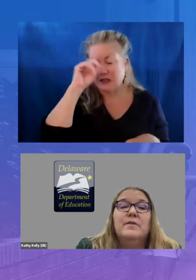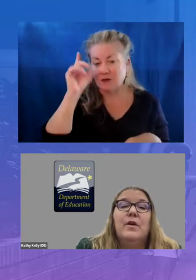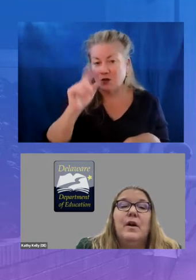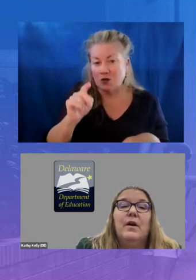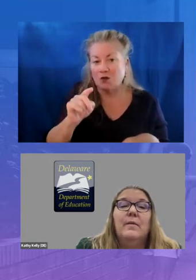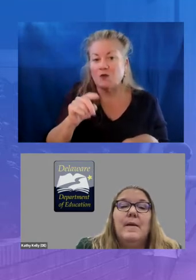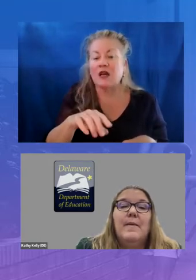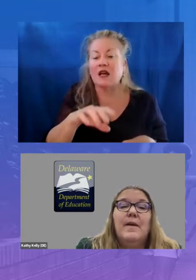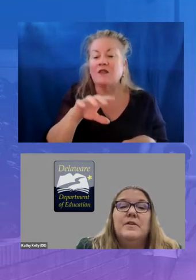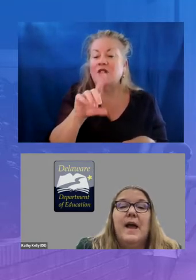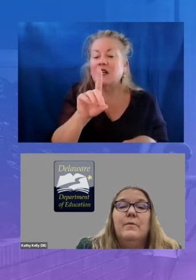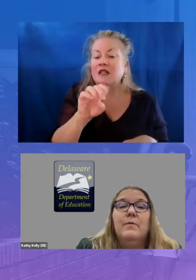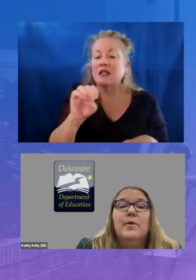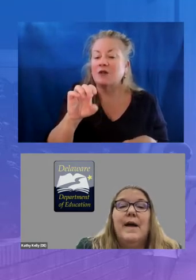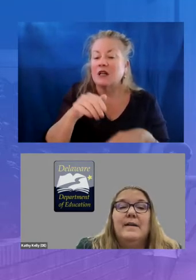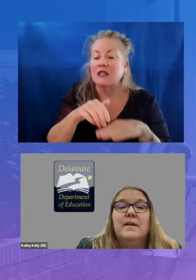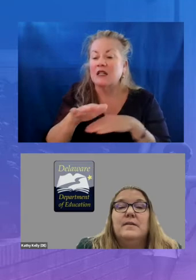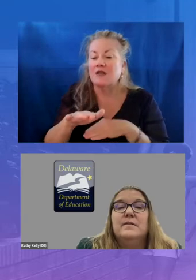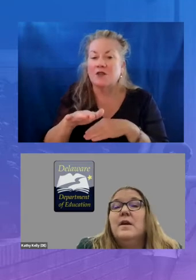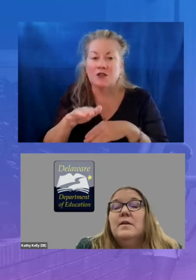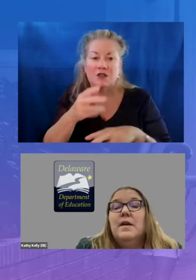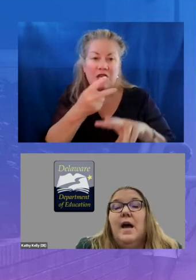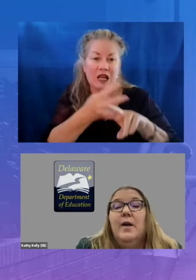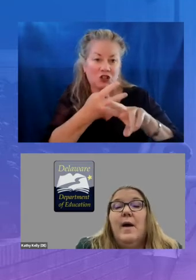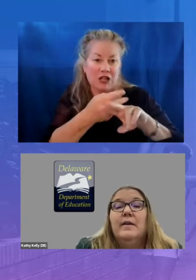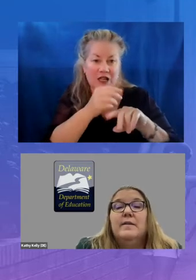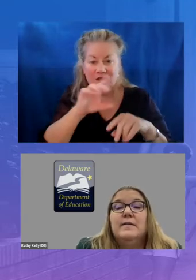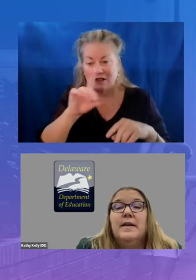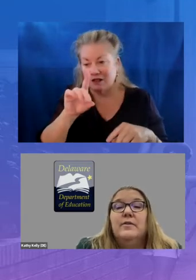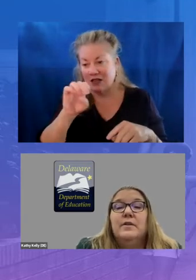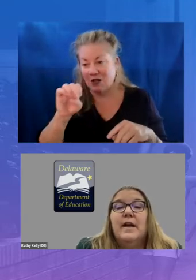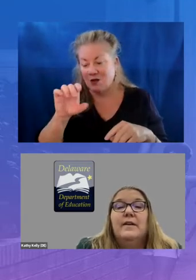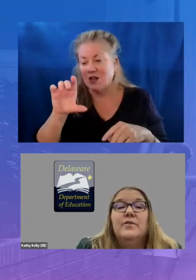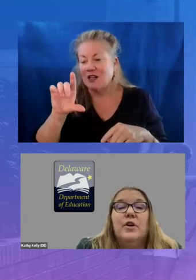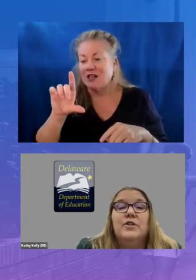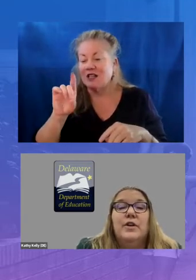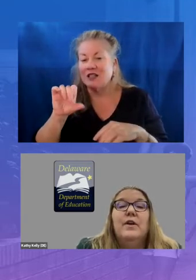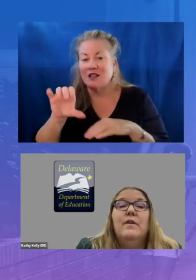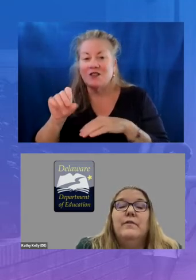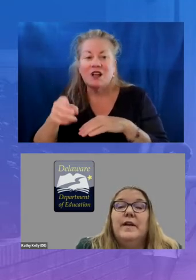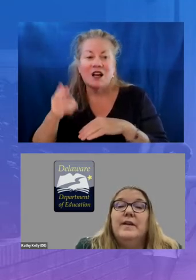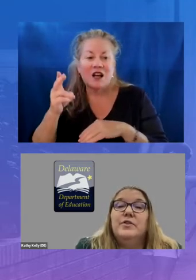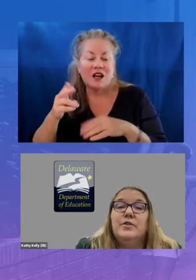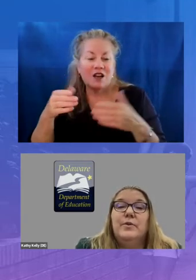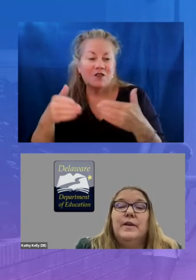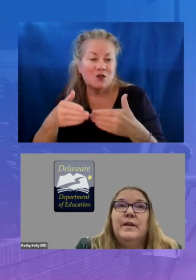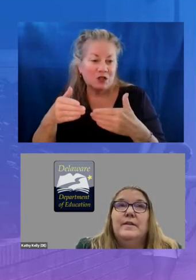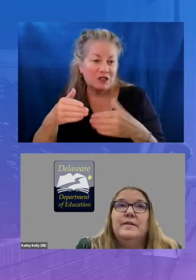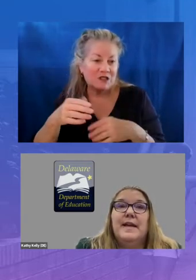on our commitment to equitable access to high quality standards aligned instruction for each student in the state